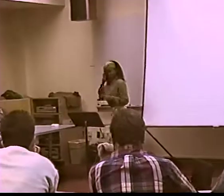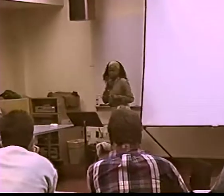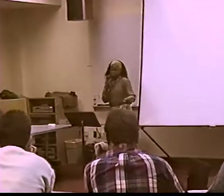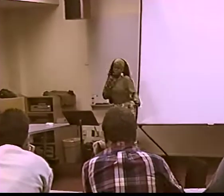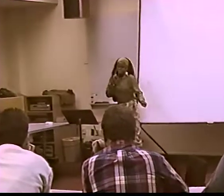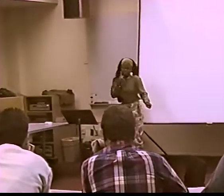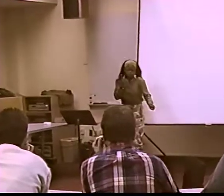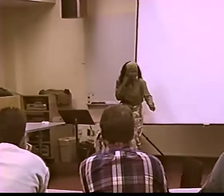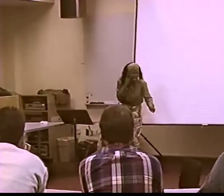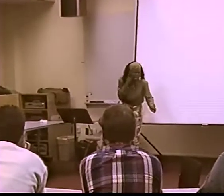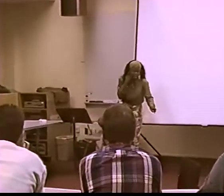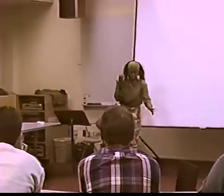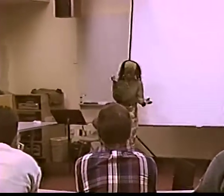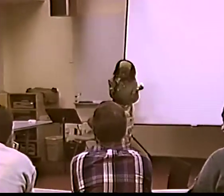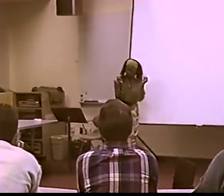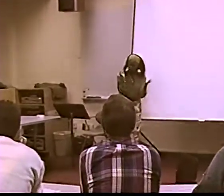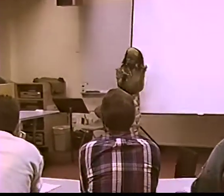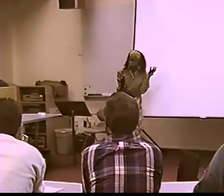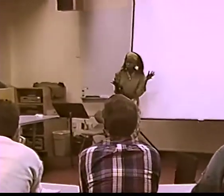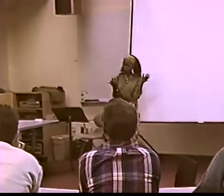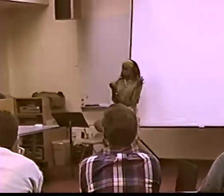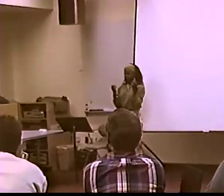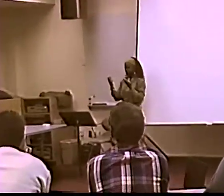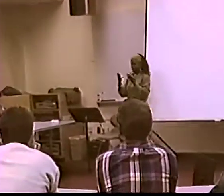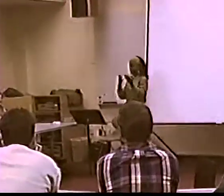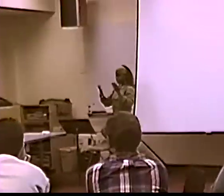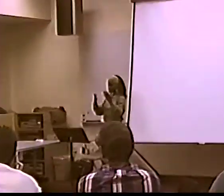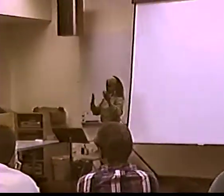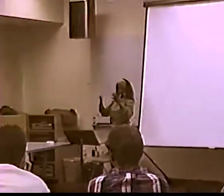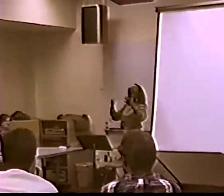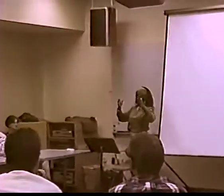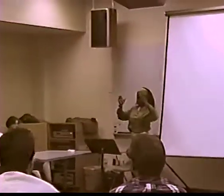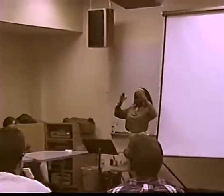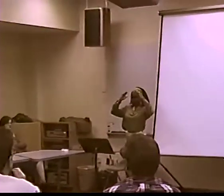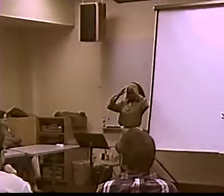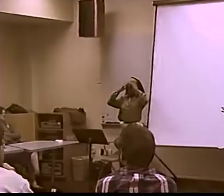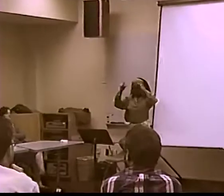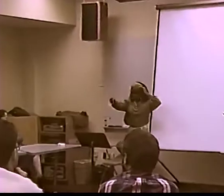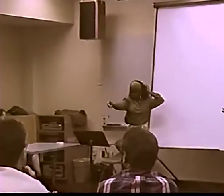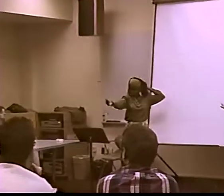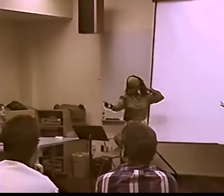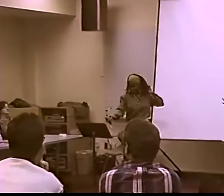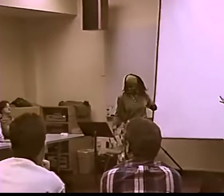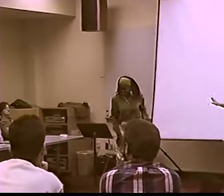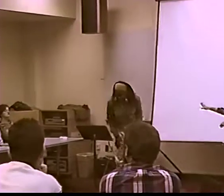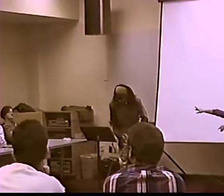SO I STARTED TO ASSOCIATE WITH DEAF CULTURE, AND I REALIZED I HAD A REAL AFFINITY FOR IT AND BECAME A PART OF IT IMMEDIATELY